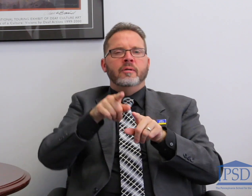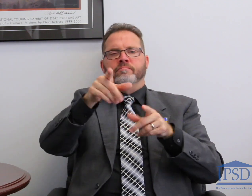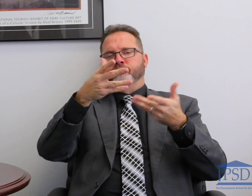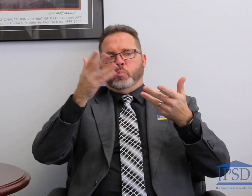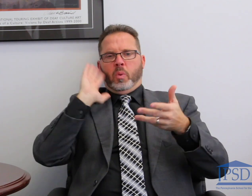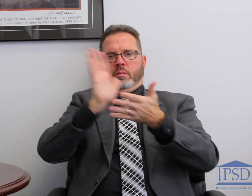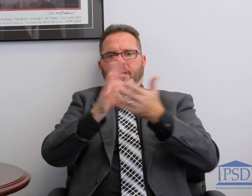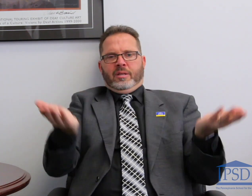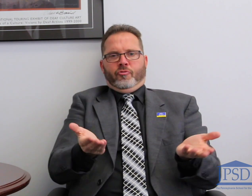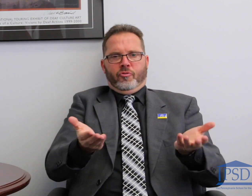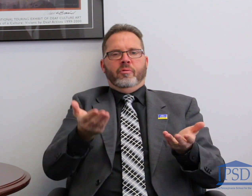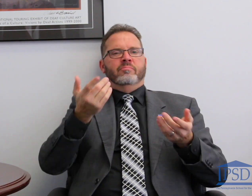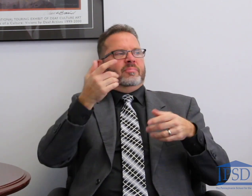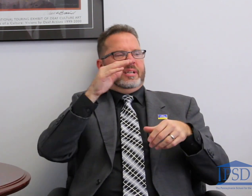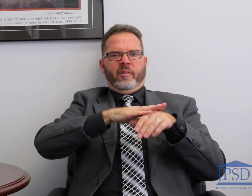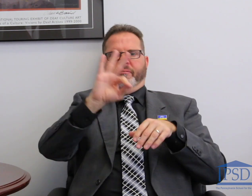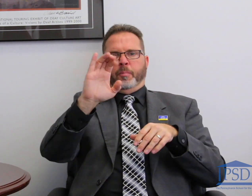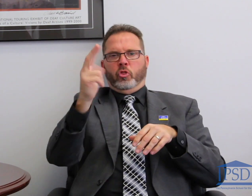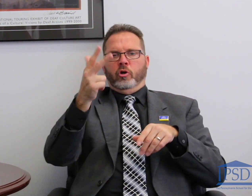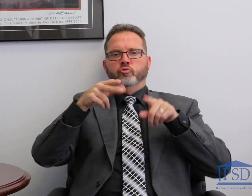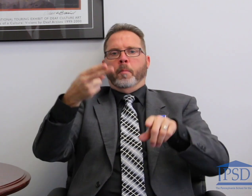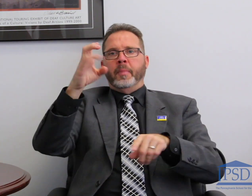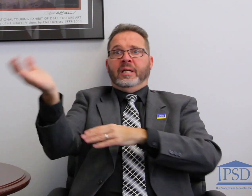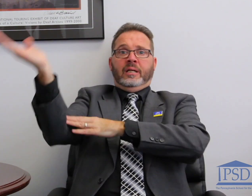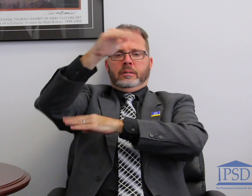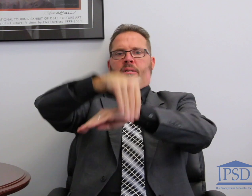show the film here on campus on February 3rd. It will be part of the homecoming day